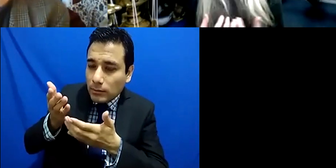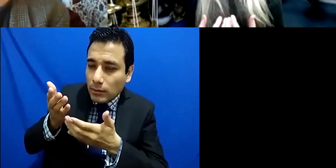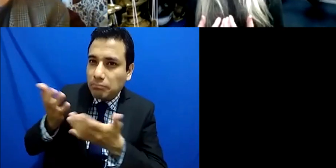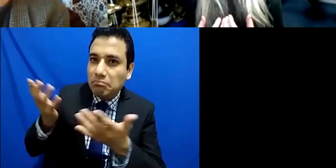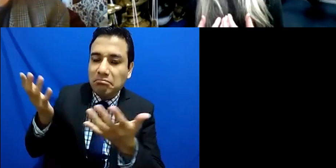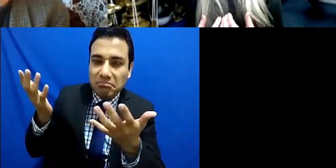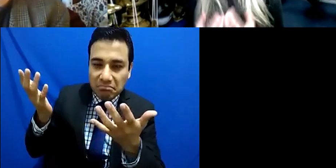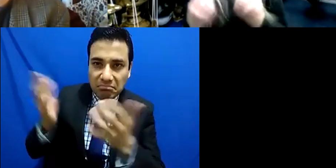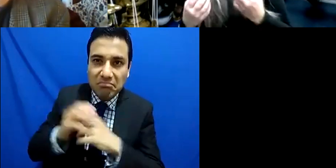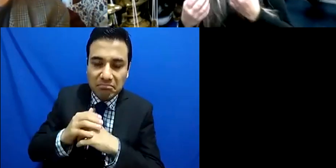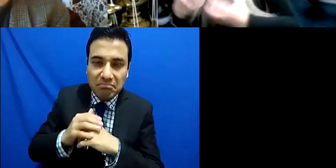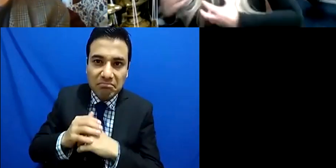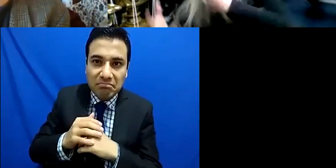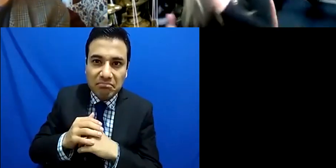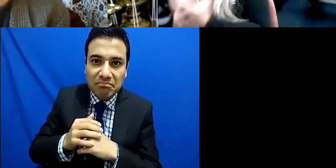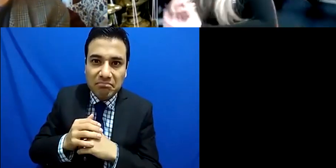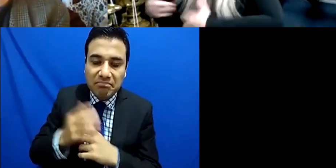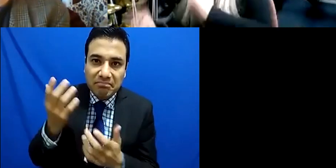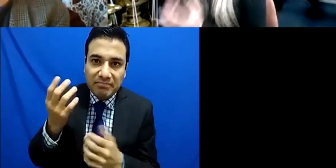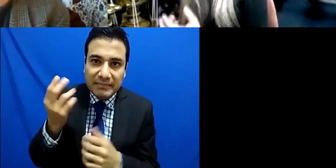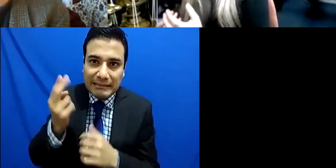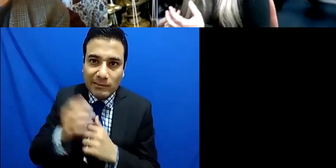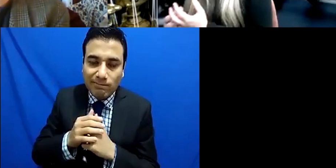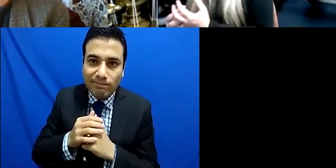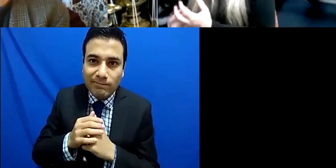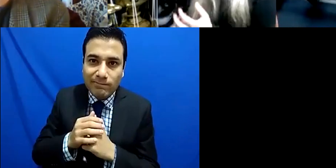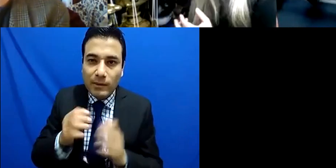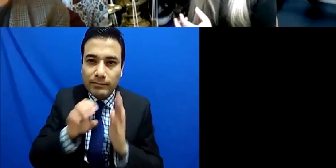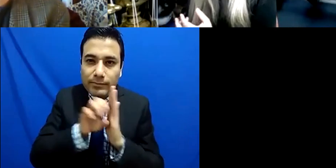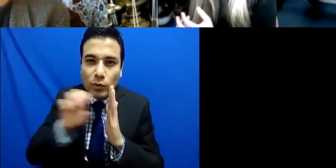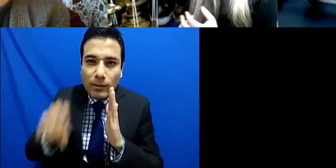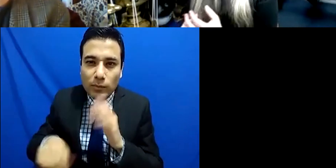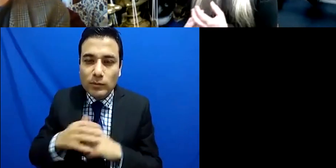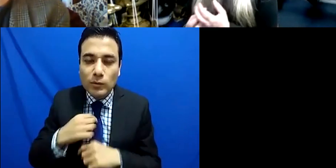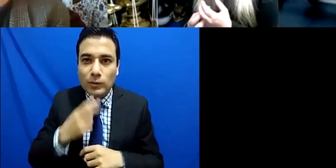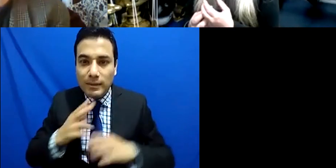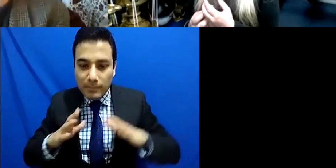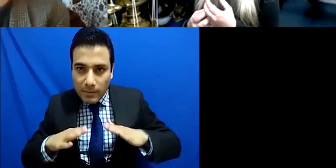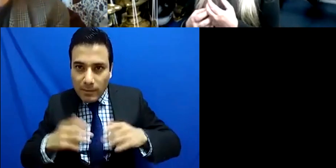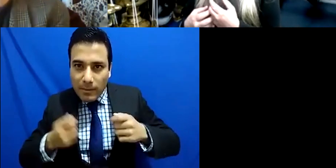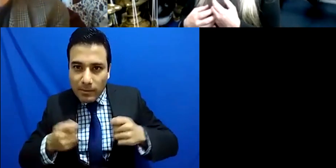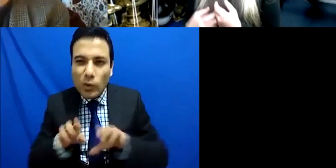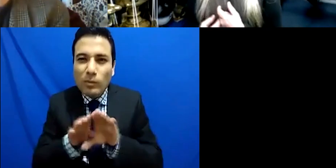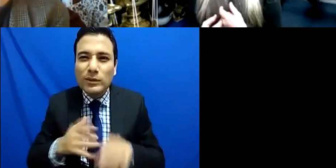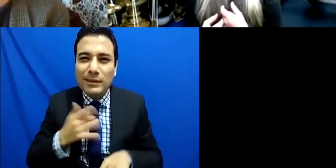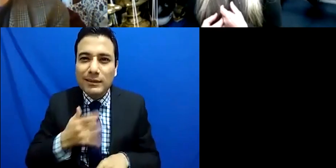different feel even if the same words the same action was happening so I think that really we